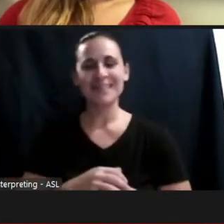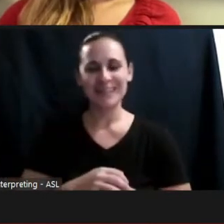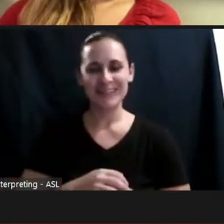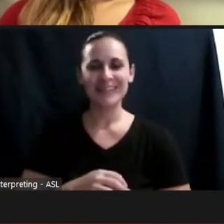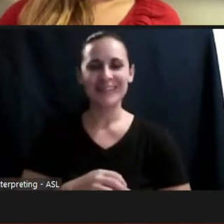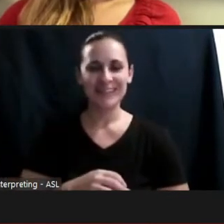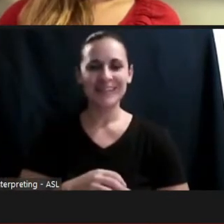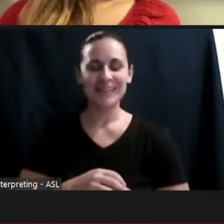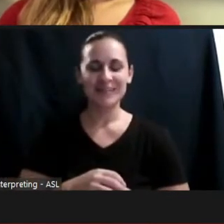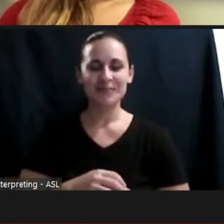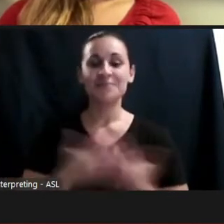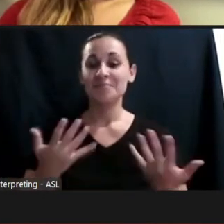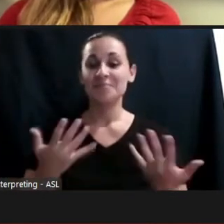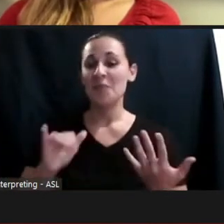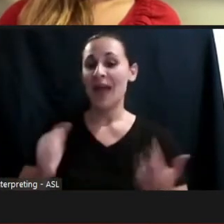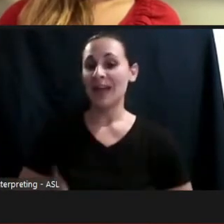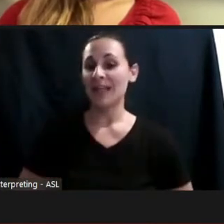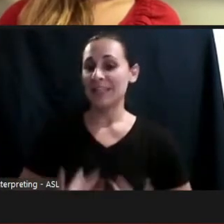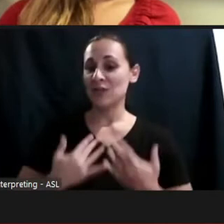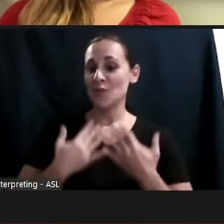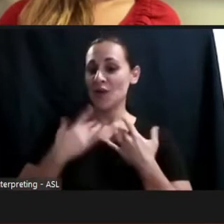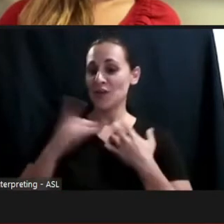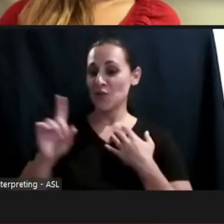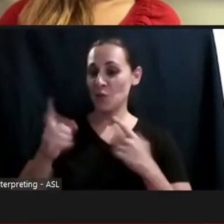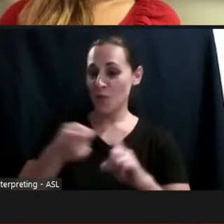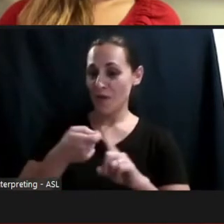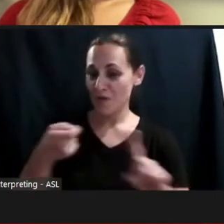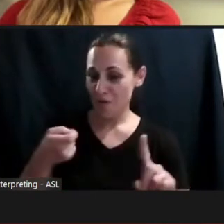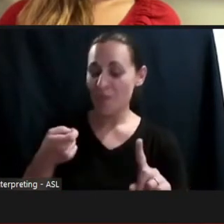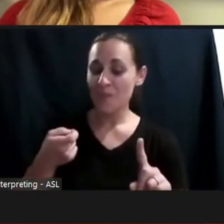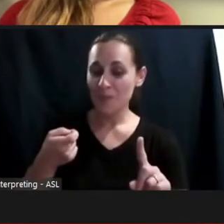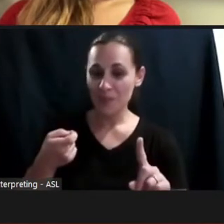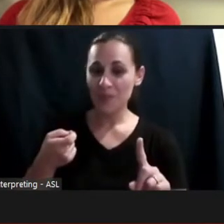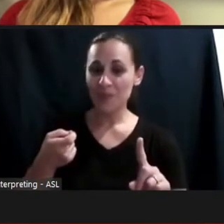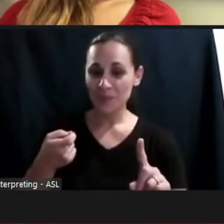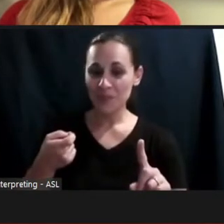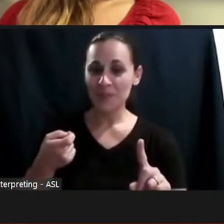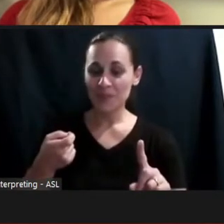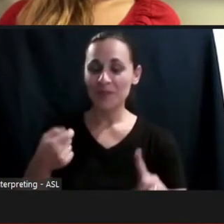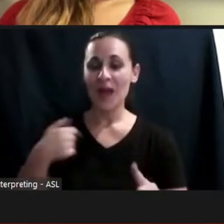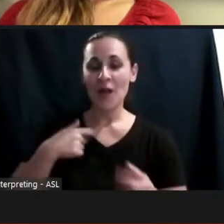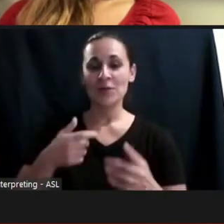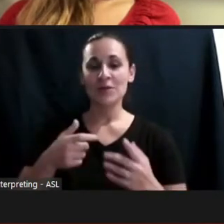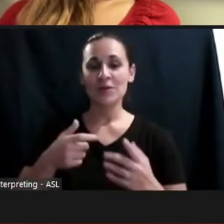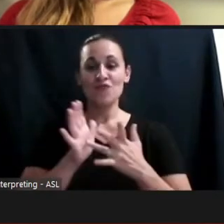inspiration for those books came from when I was a freshman in college and taking notes